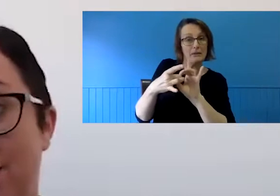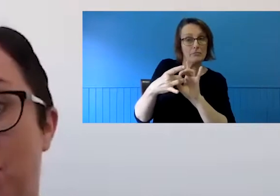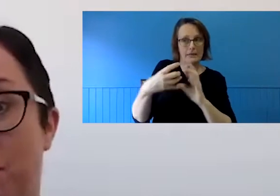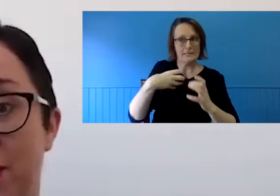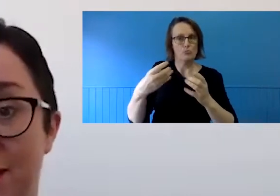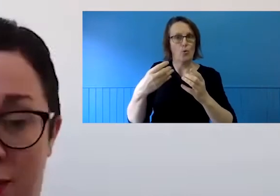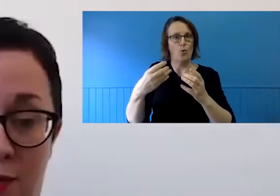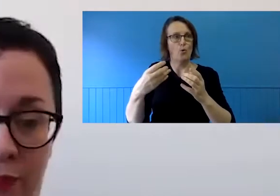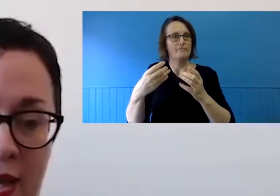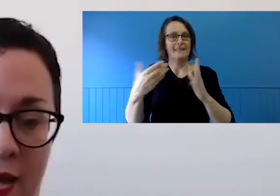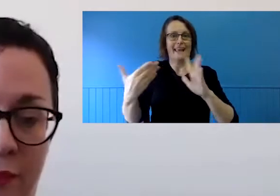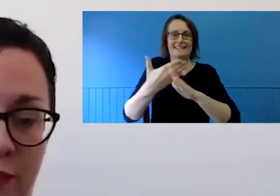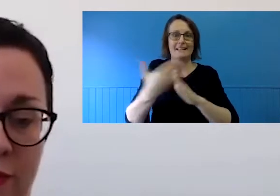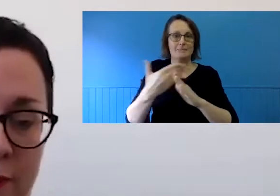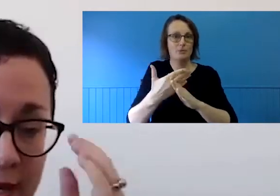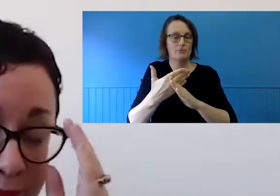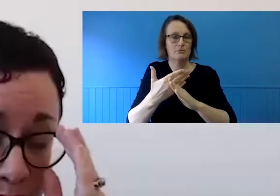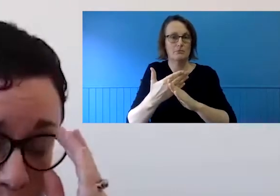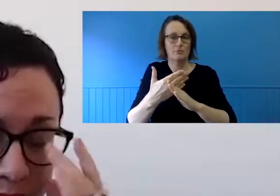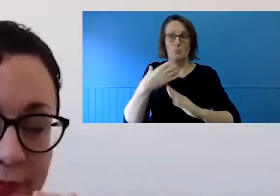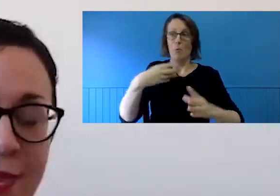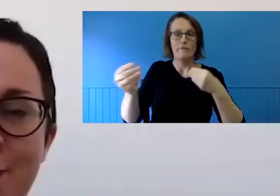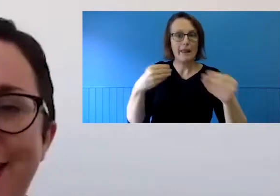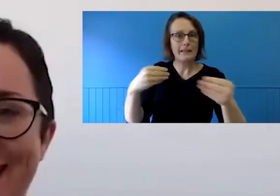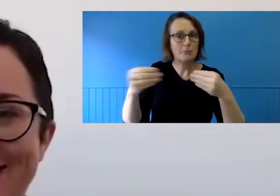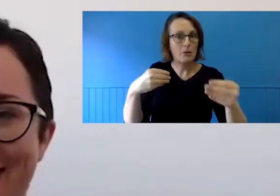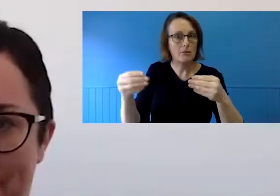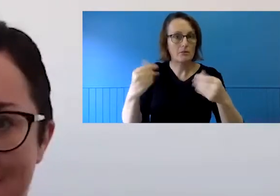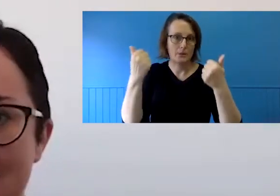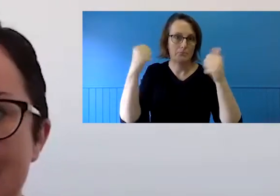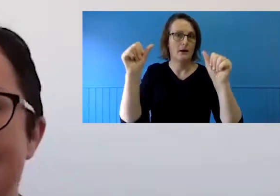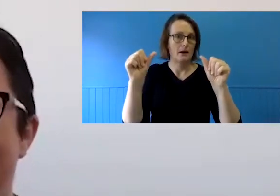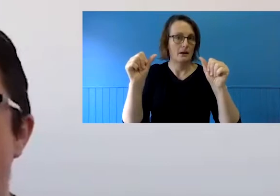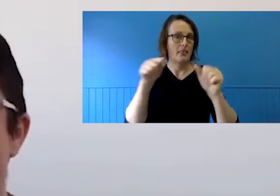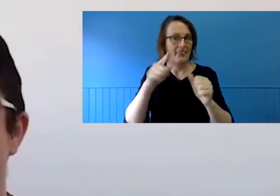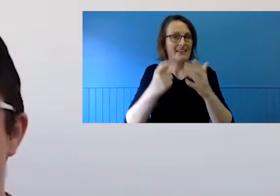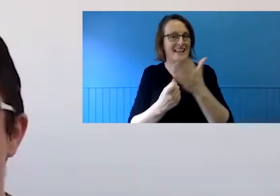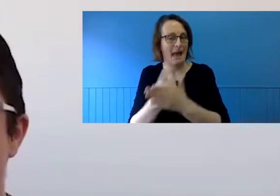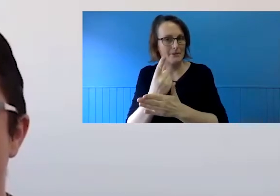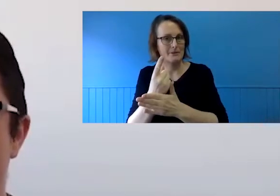more possible for many. Though, that has happened in a way that has been